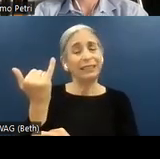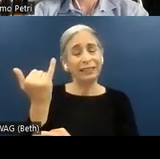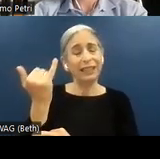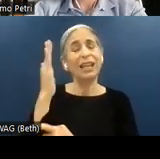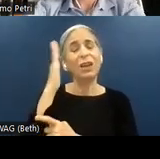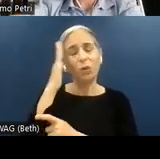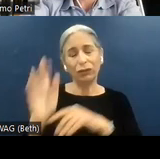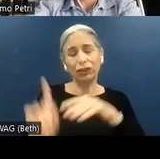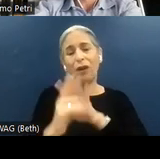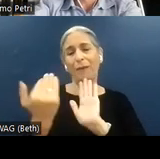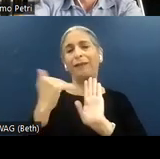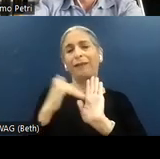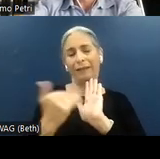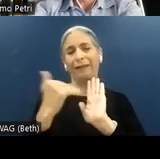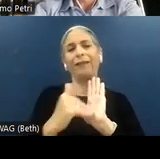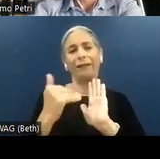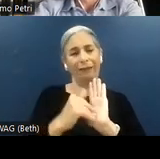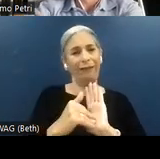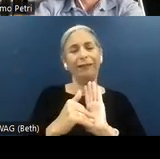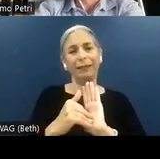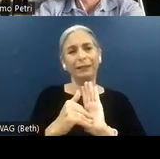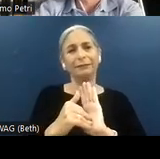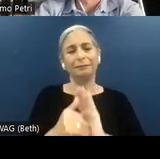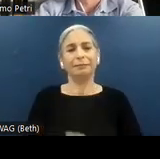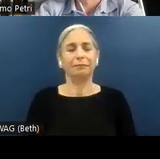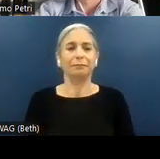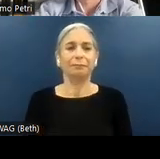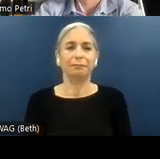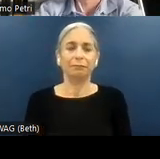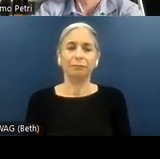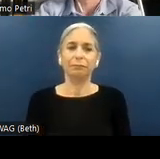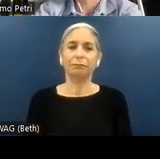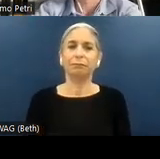that error will be introduced in the following releases.